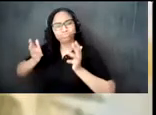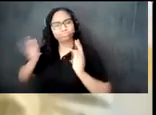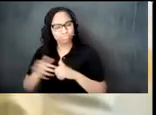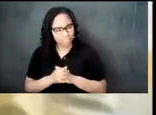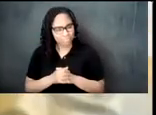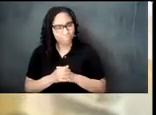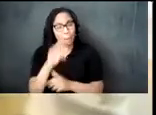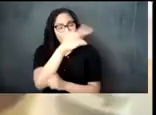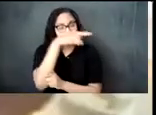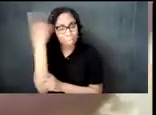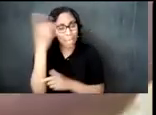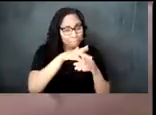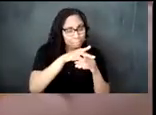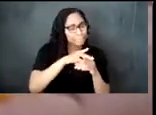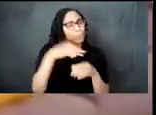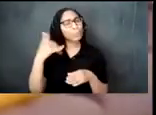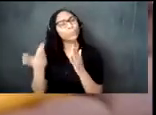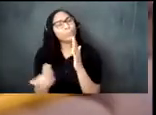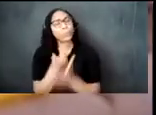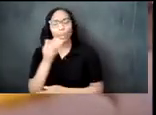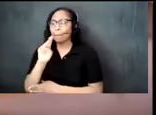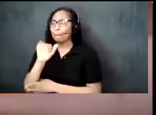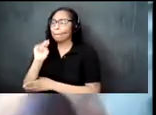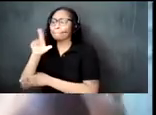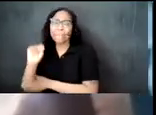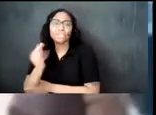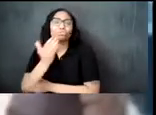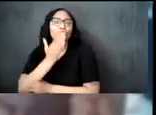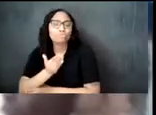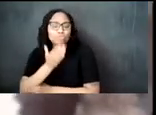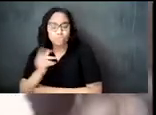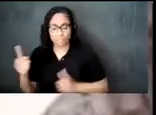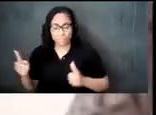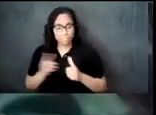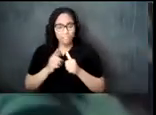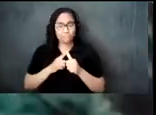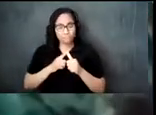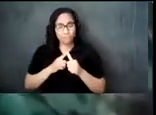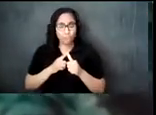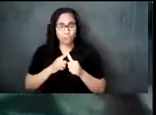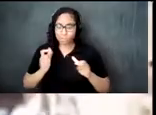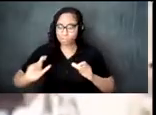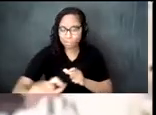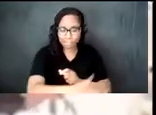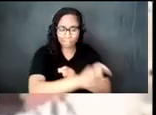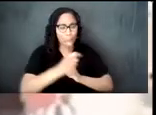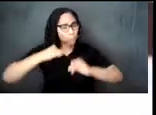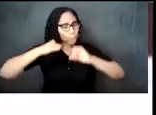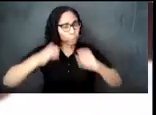fresh mint and sugar the first round is strong and takes some time getting used to the second round